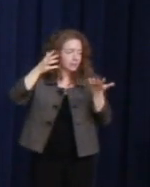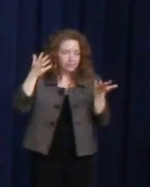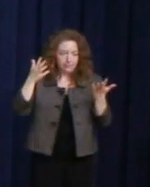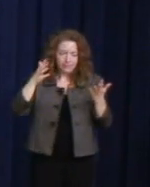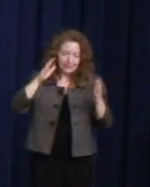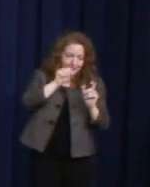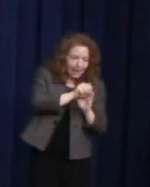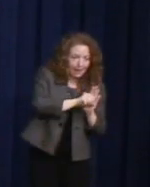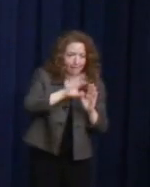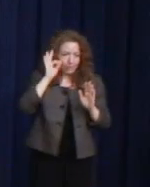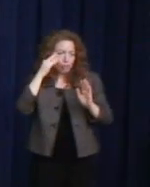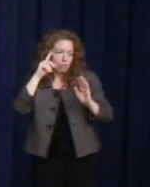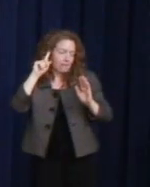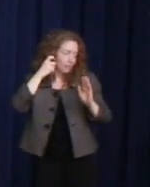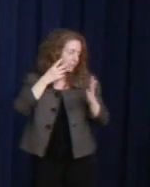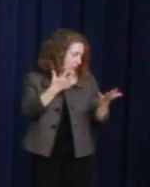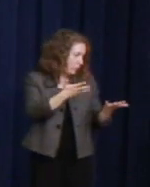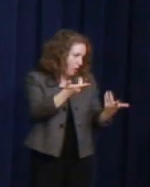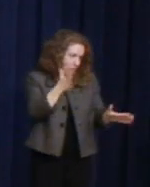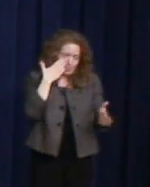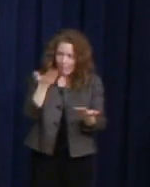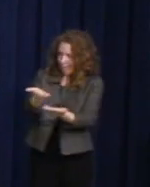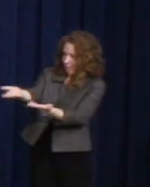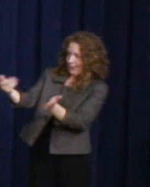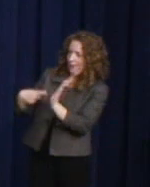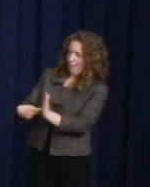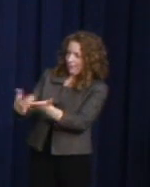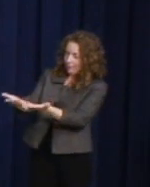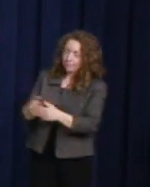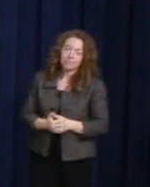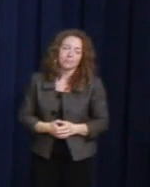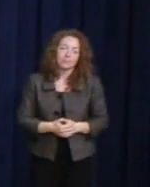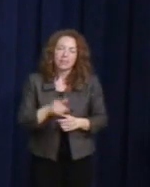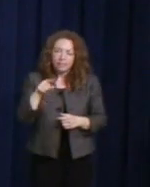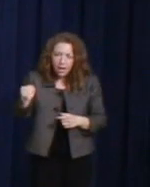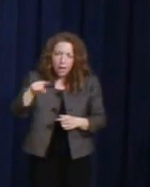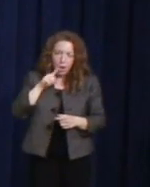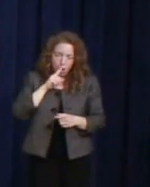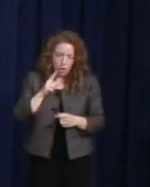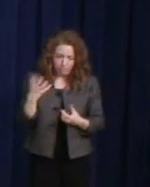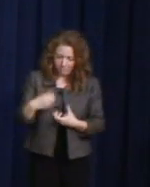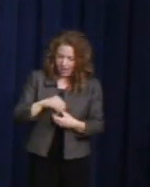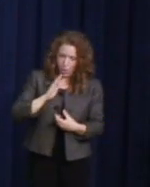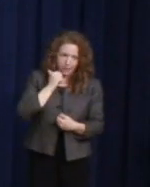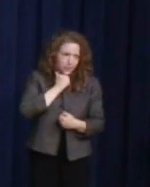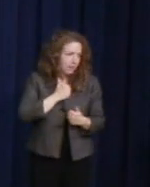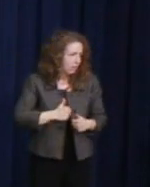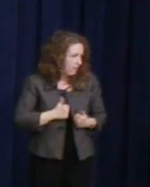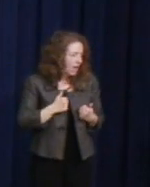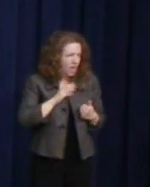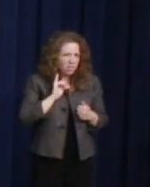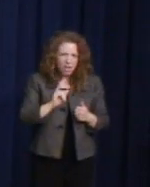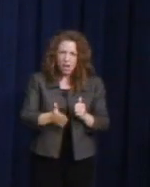They're part of our every day lives and our lives are better for it. I think about my own family.